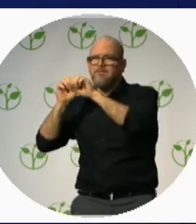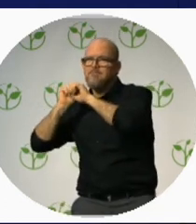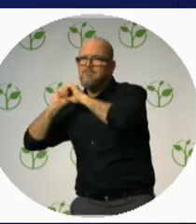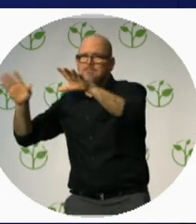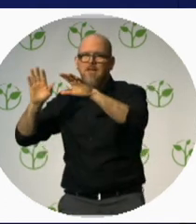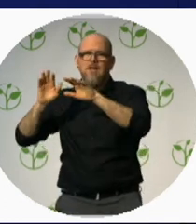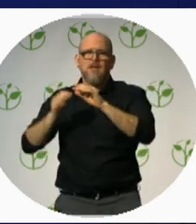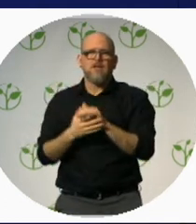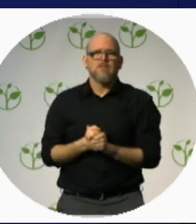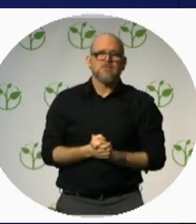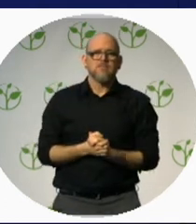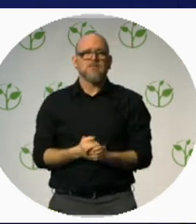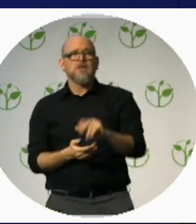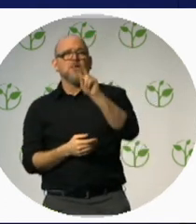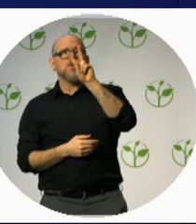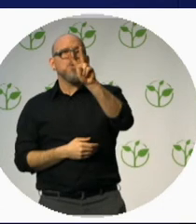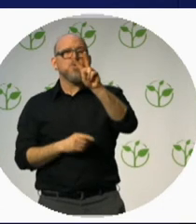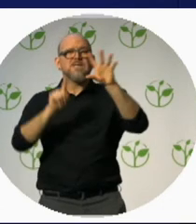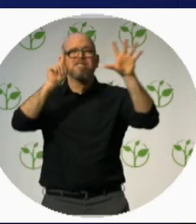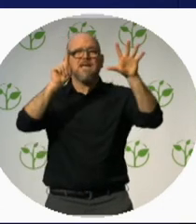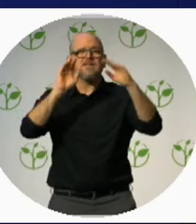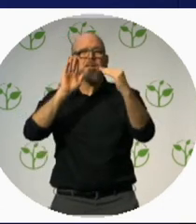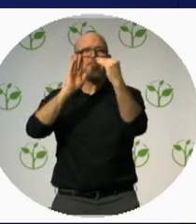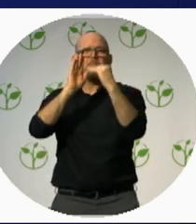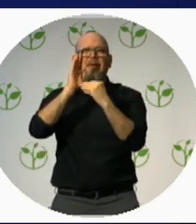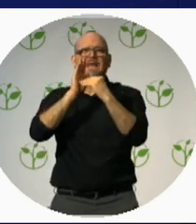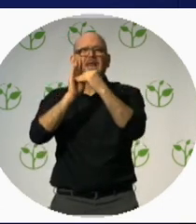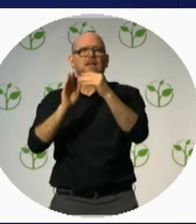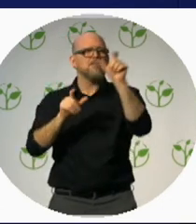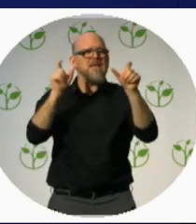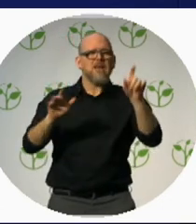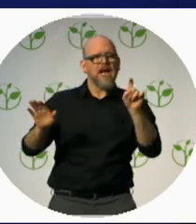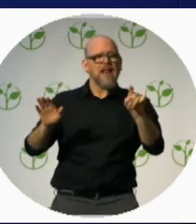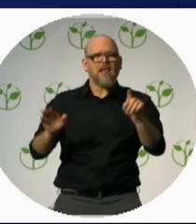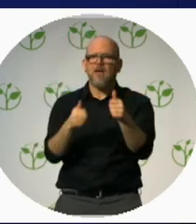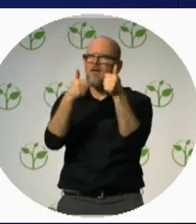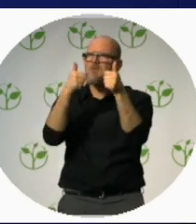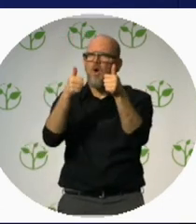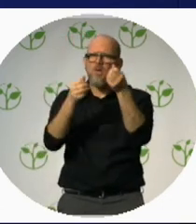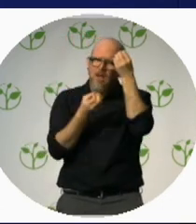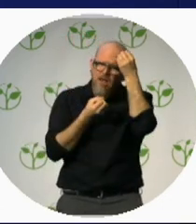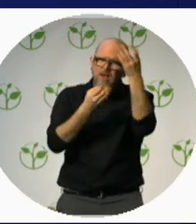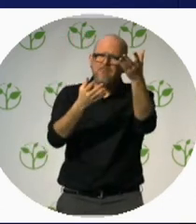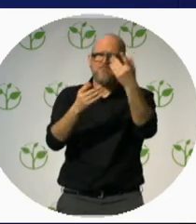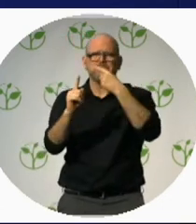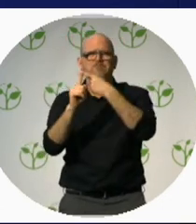And speaking of words, here we are together, in the heart of human rights and what an honour